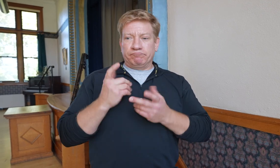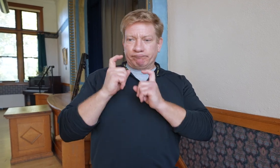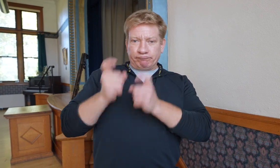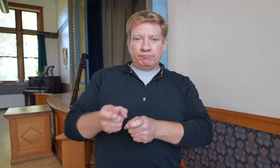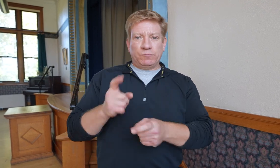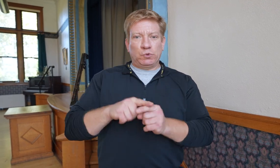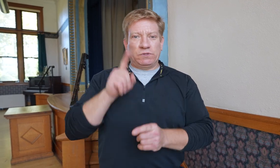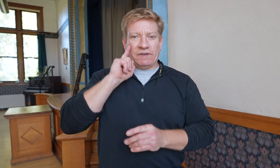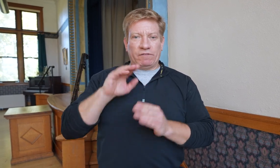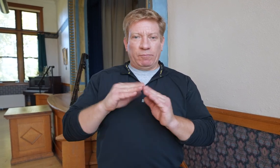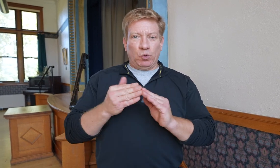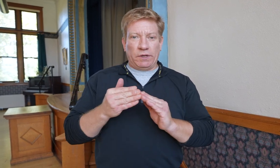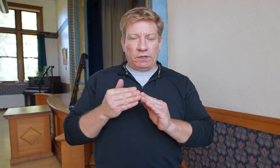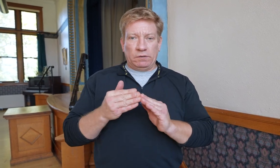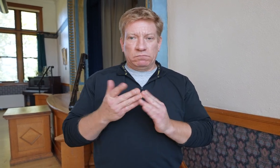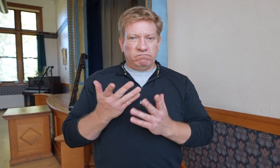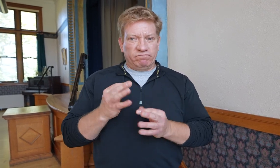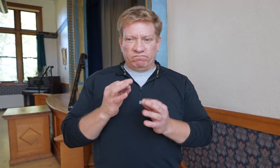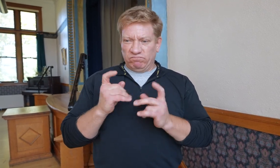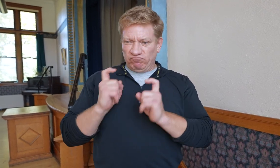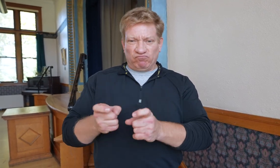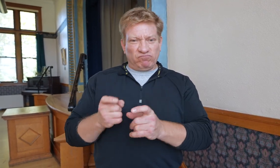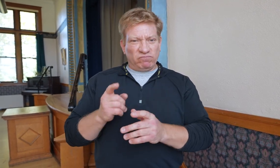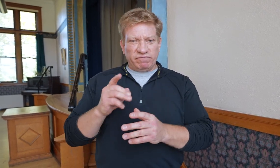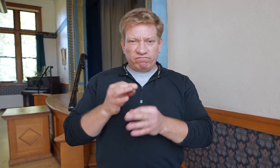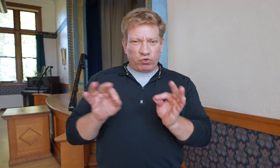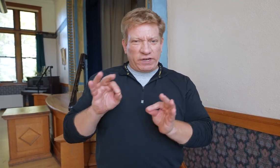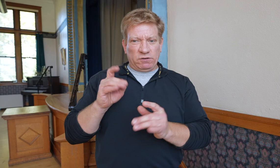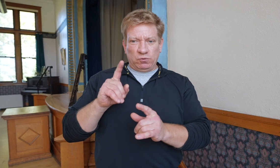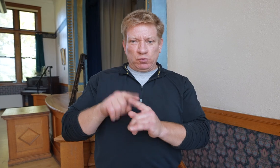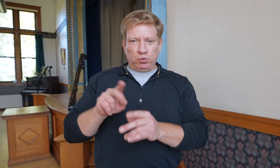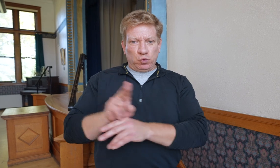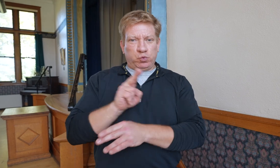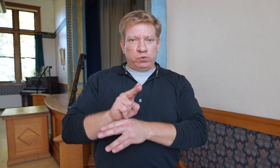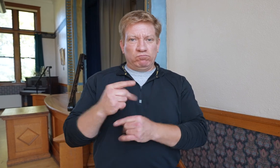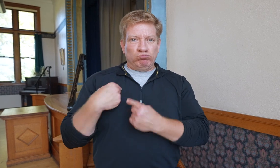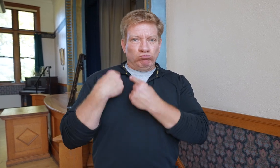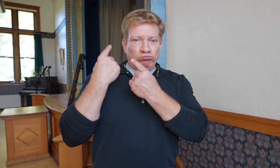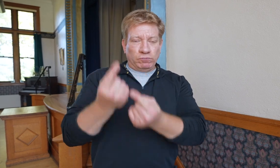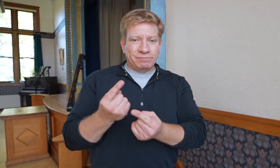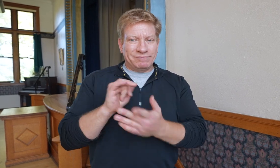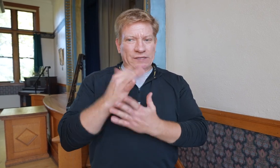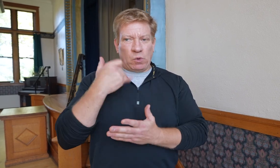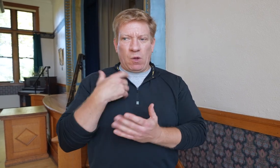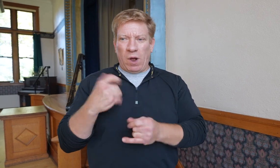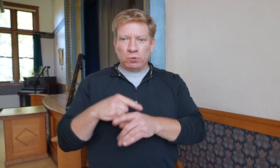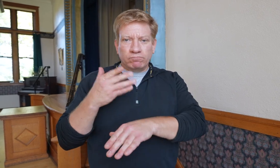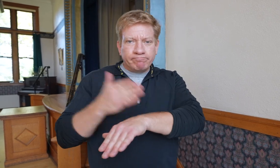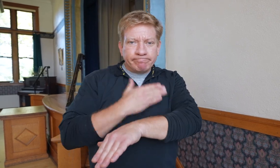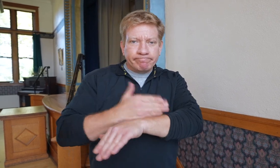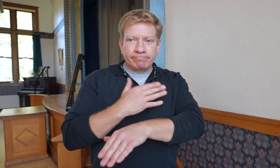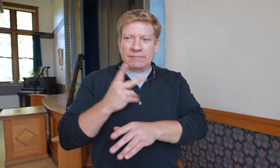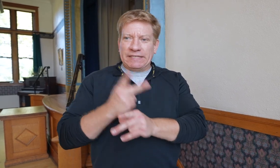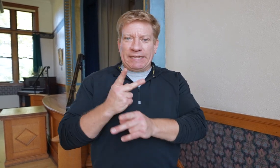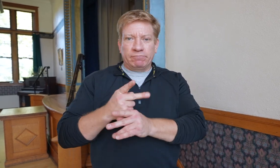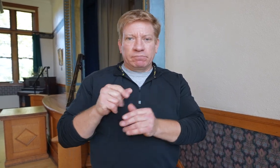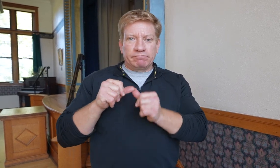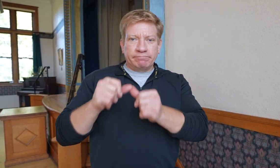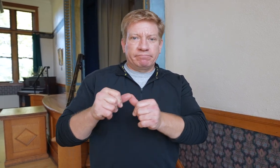she donated it to the Deaf community and it’s been free to use ever since. That’s why we want to renovate the space and preserve